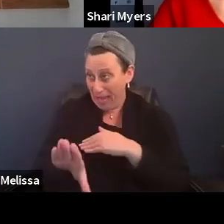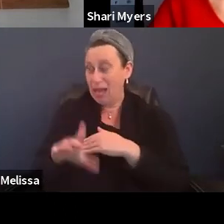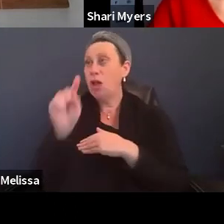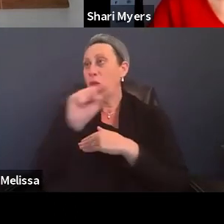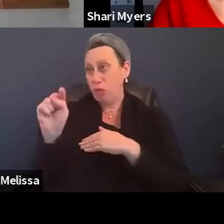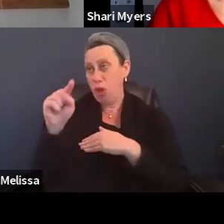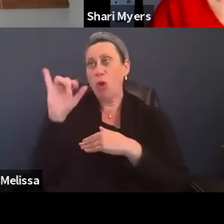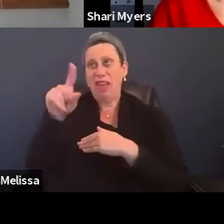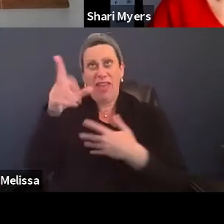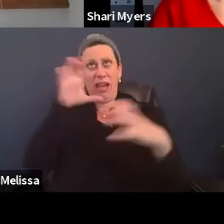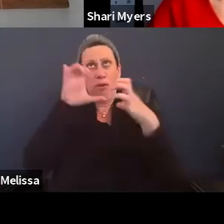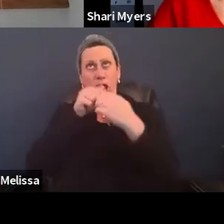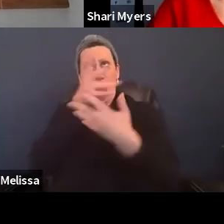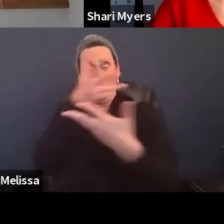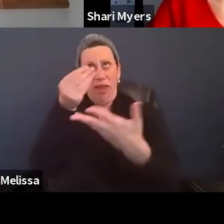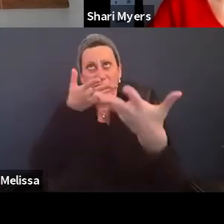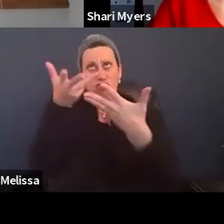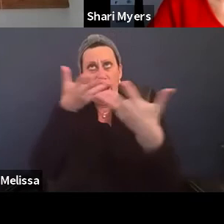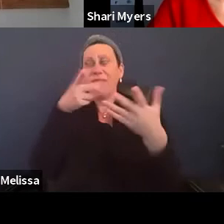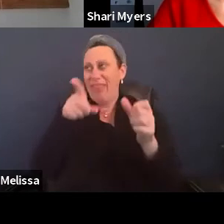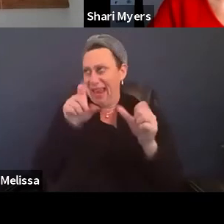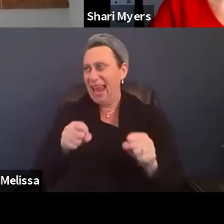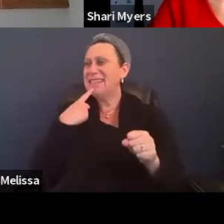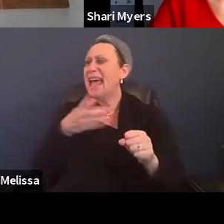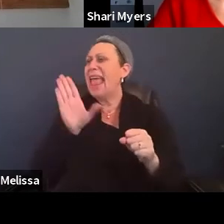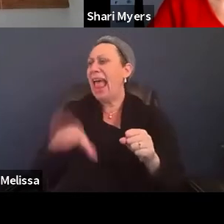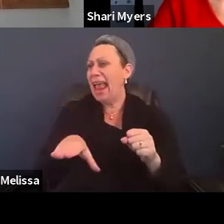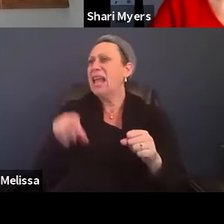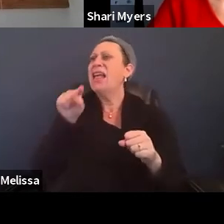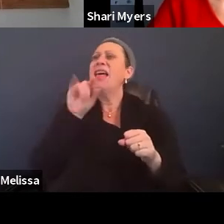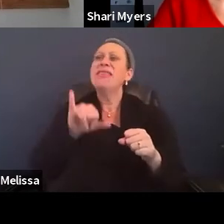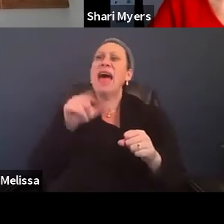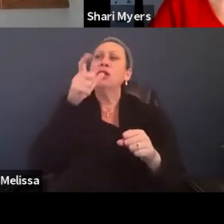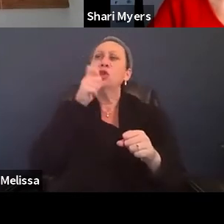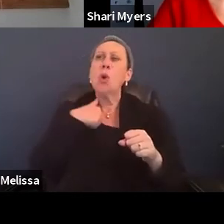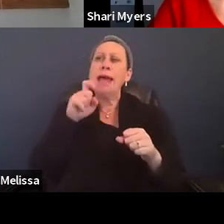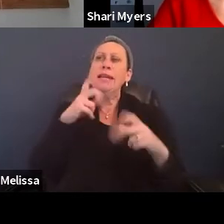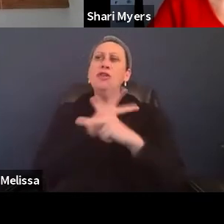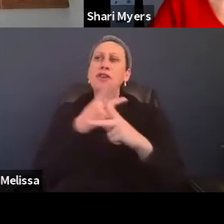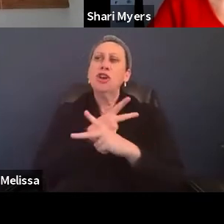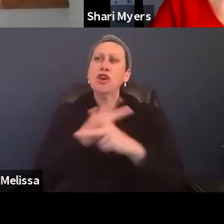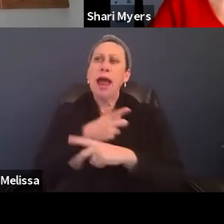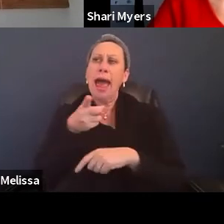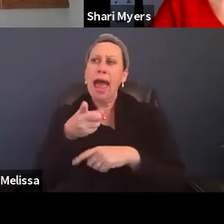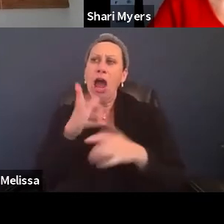whether interacting with are gonna be able to say, "Hey, this is who I need to figure out to put you in touch with."